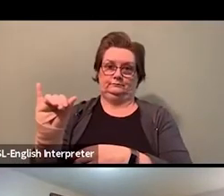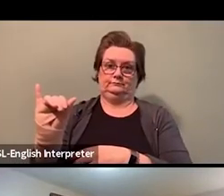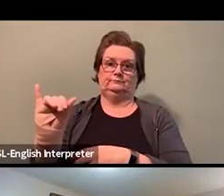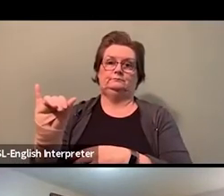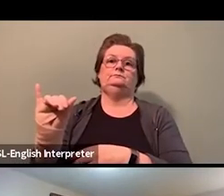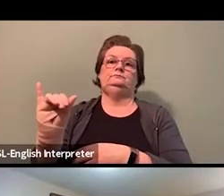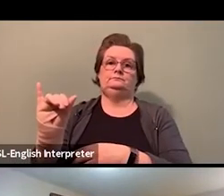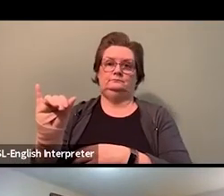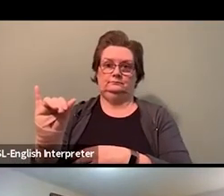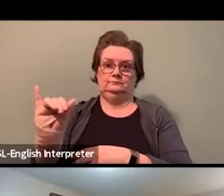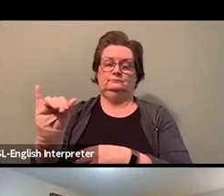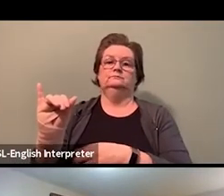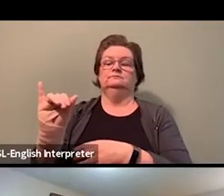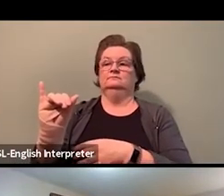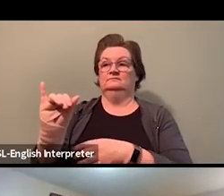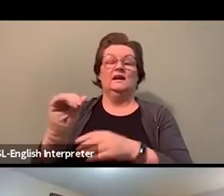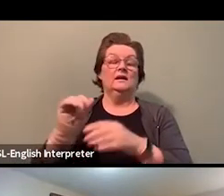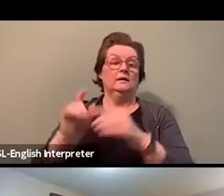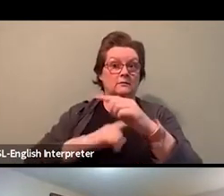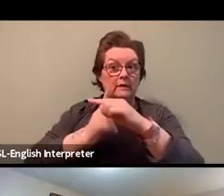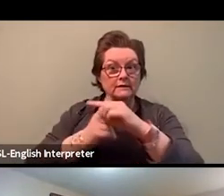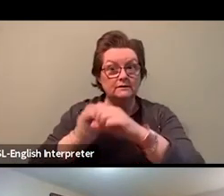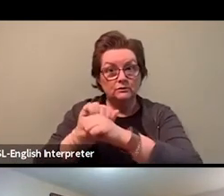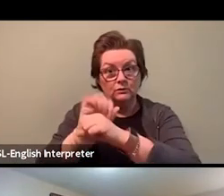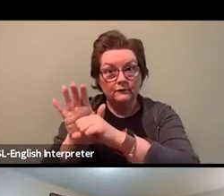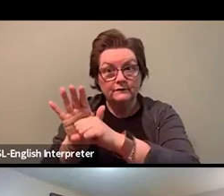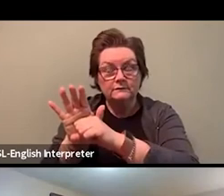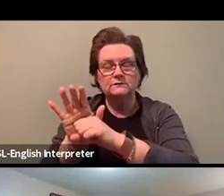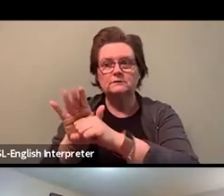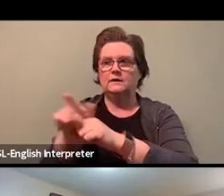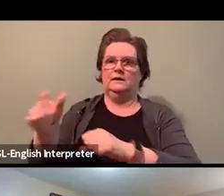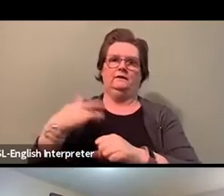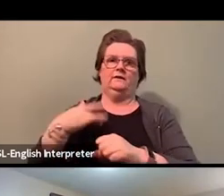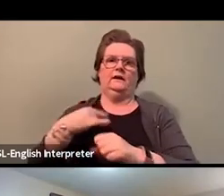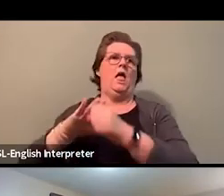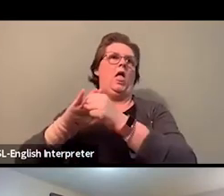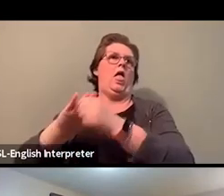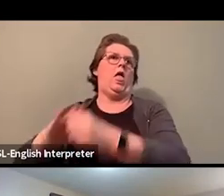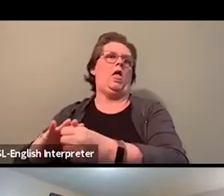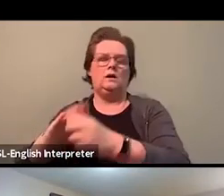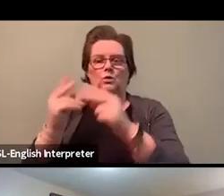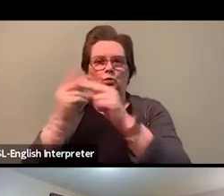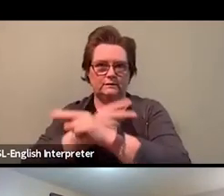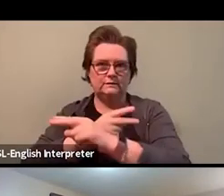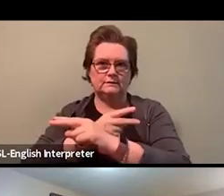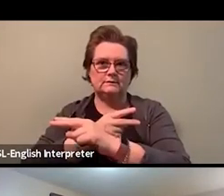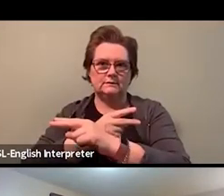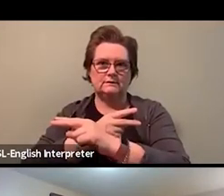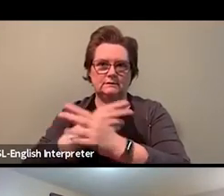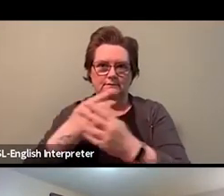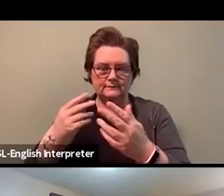an additional squeeze, have the supports they need. You know, we need to see presumptive language.